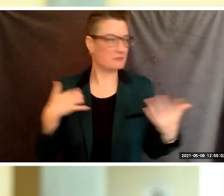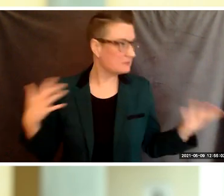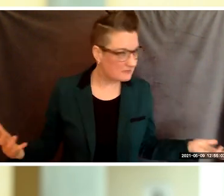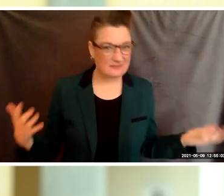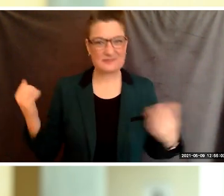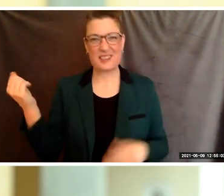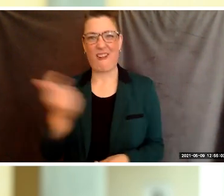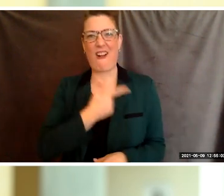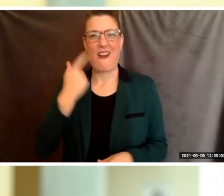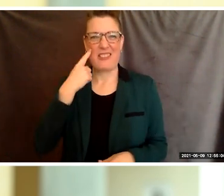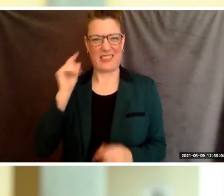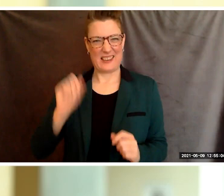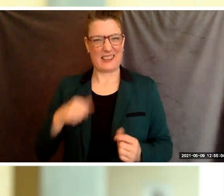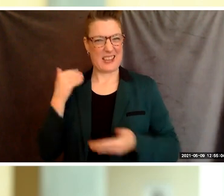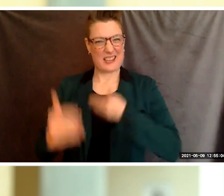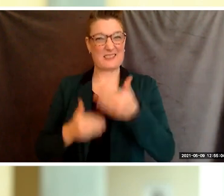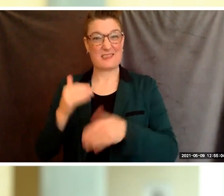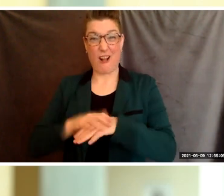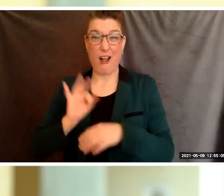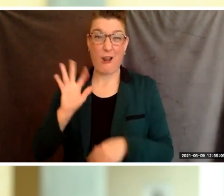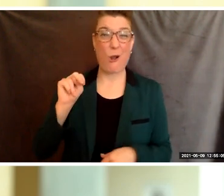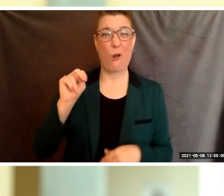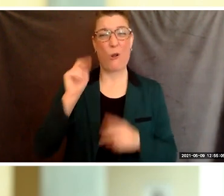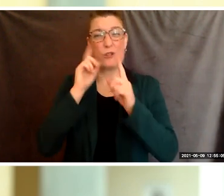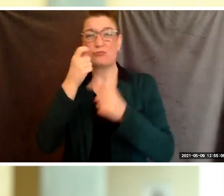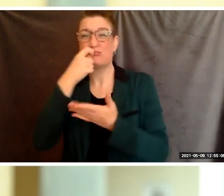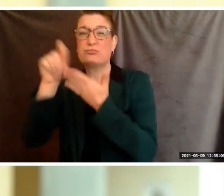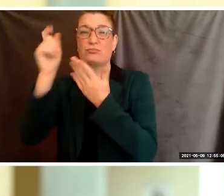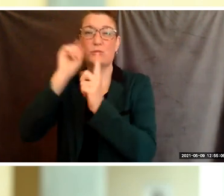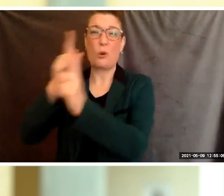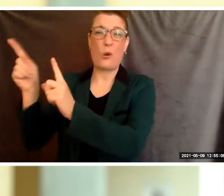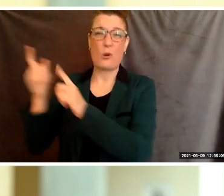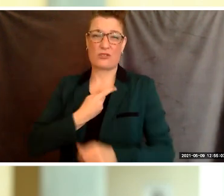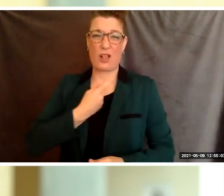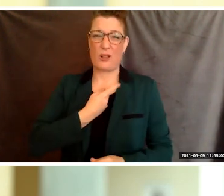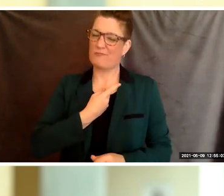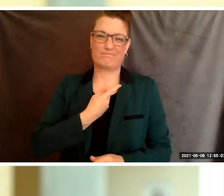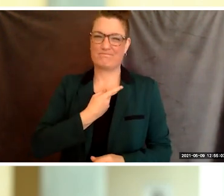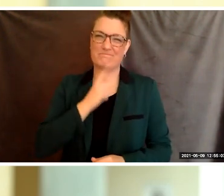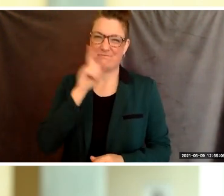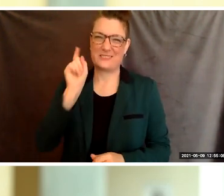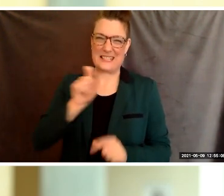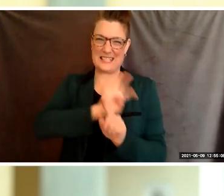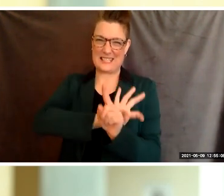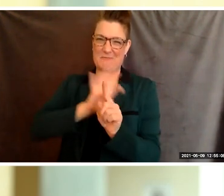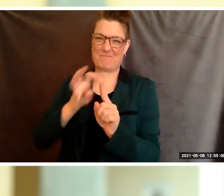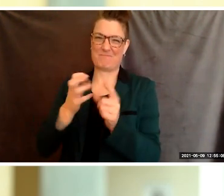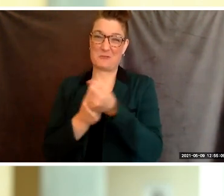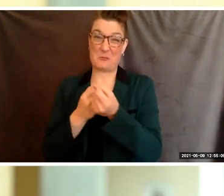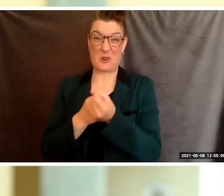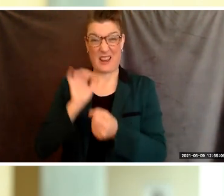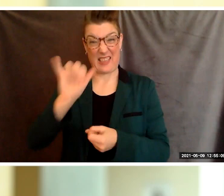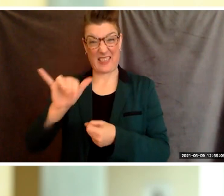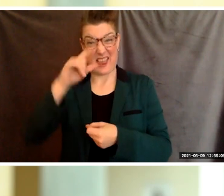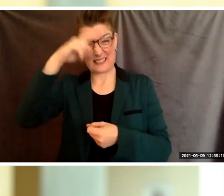but in reality, we need a support system. That summer was particularly difficult but I came out a stronger person